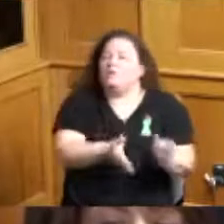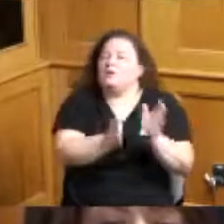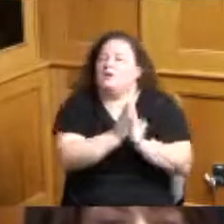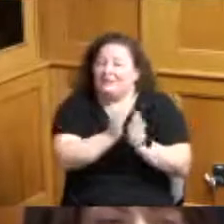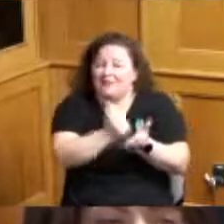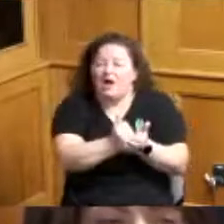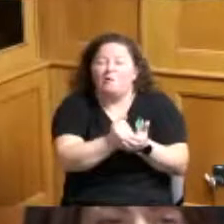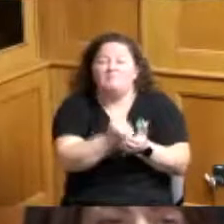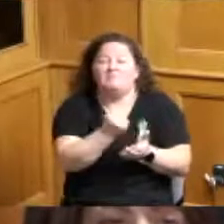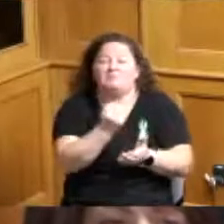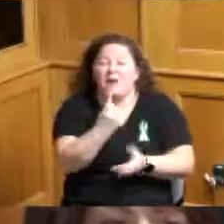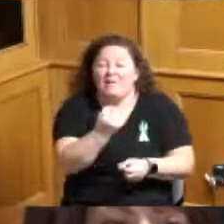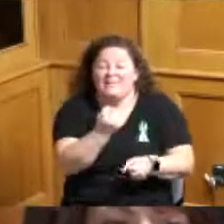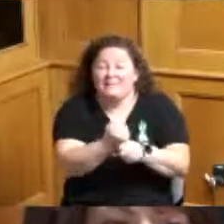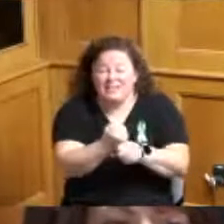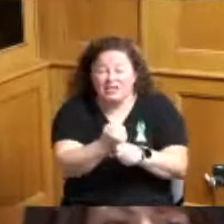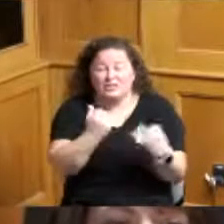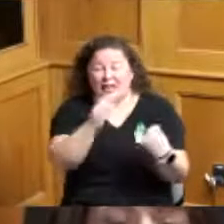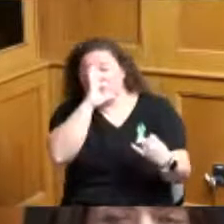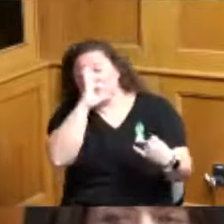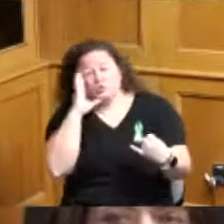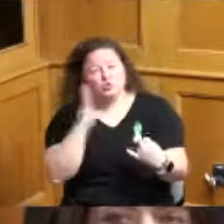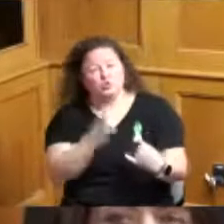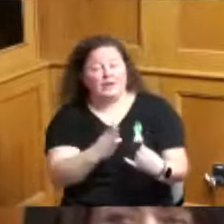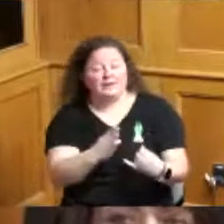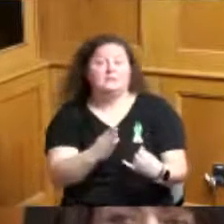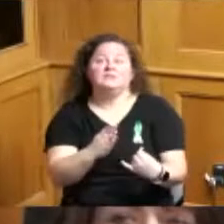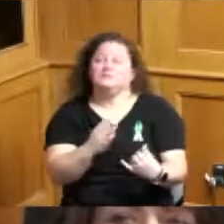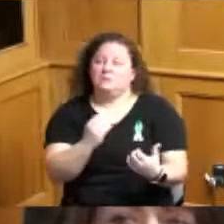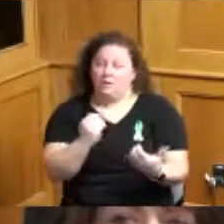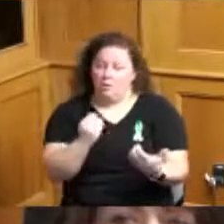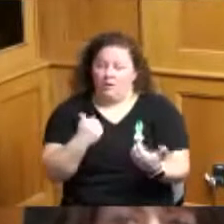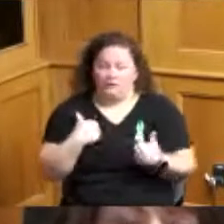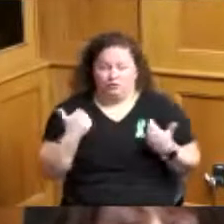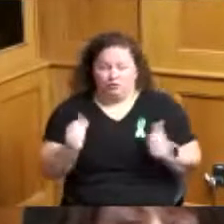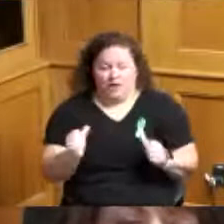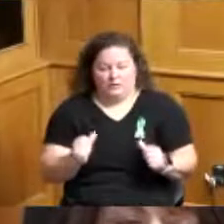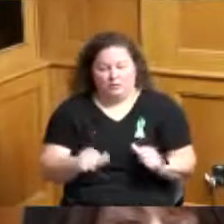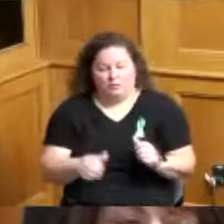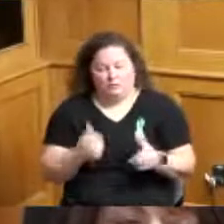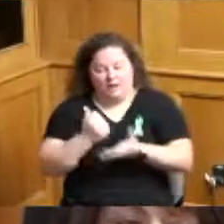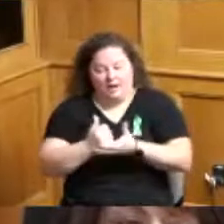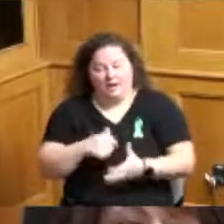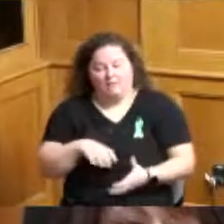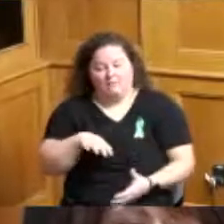the change I witnessed in him attracted me to find recovery for myself so I know that cat truly does